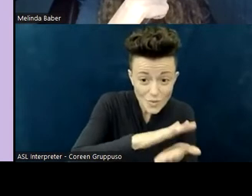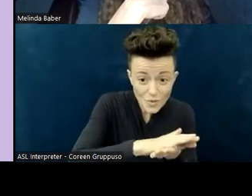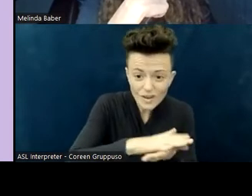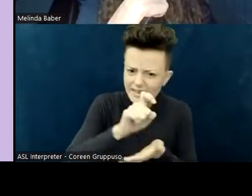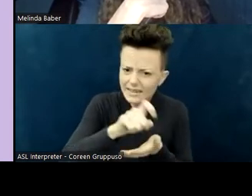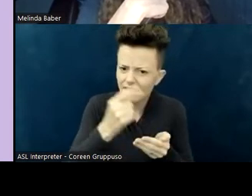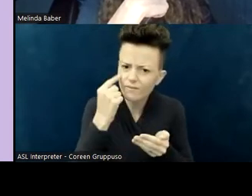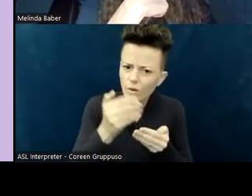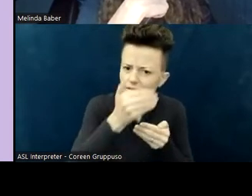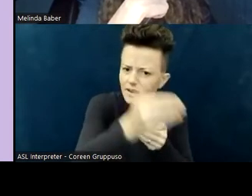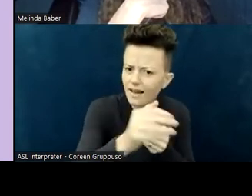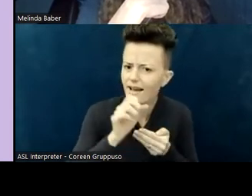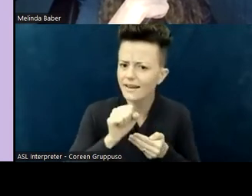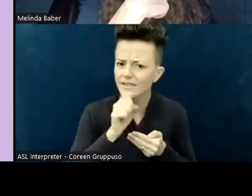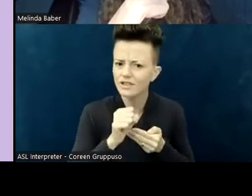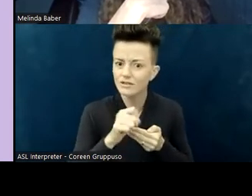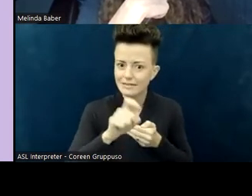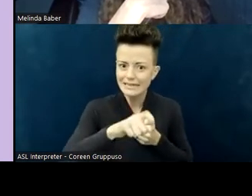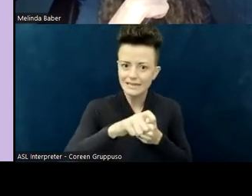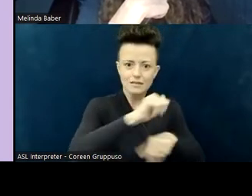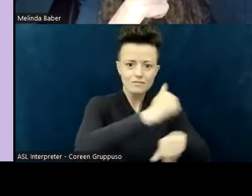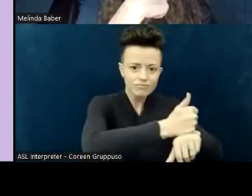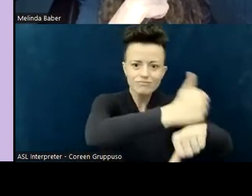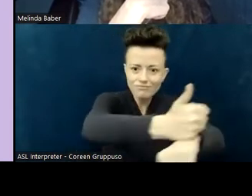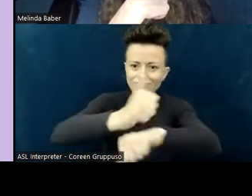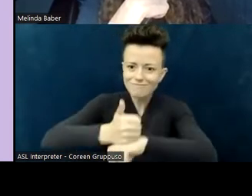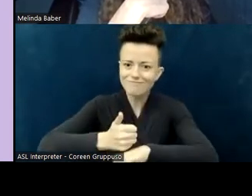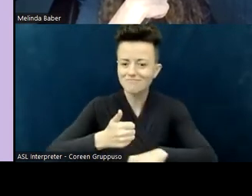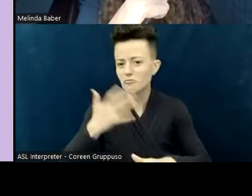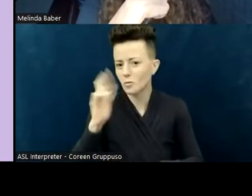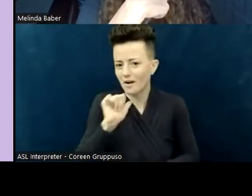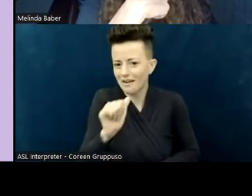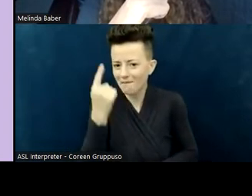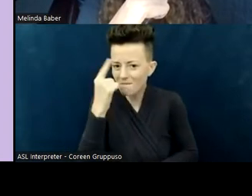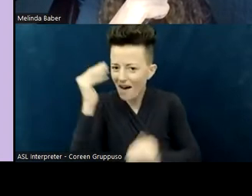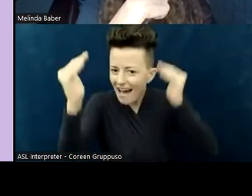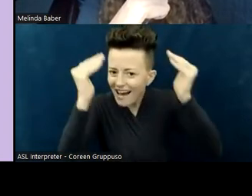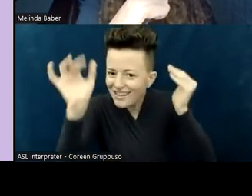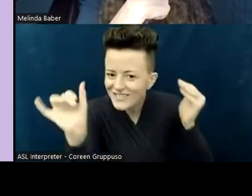"and then one near the fellowship and sanctuary "space too?" The second image is a person—